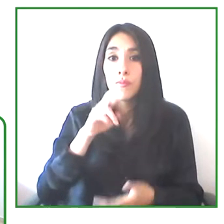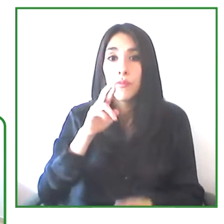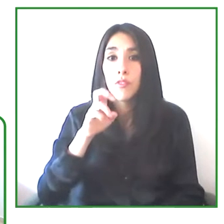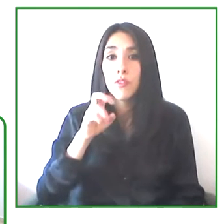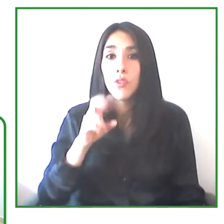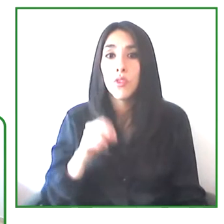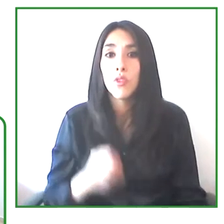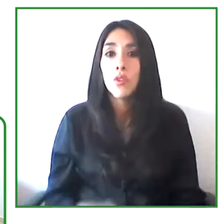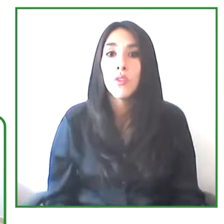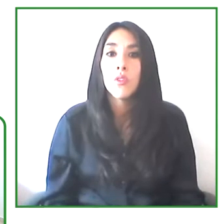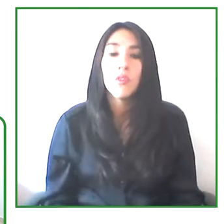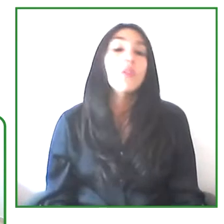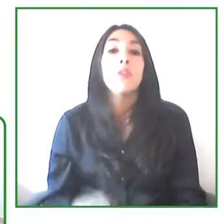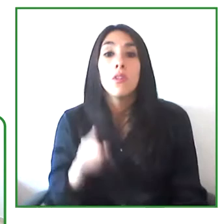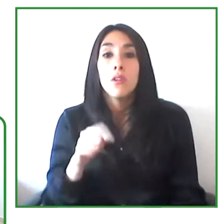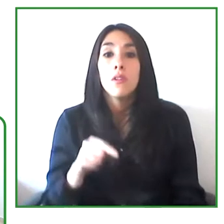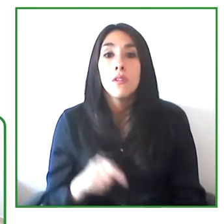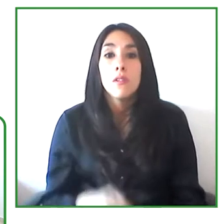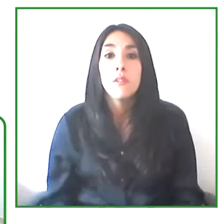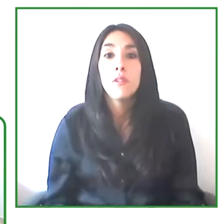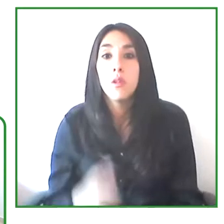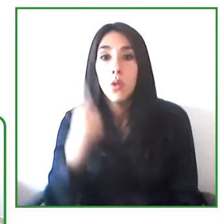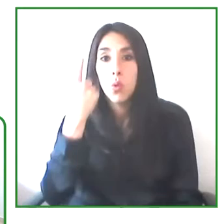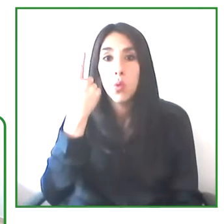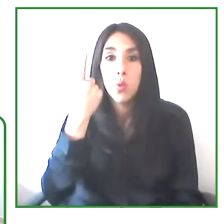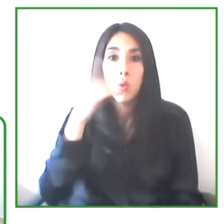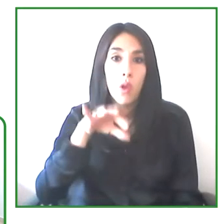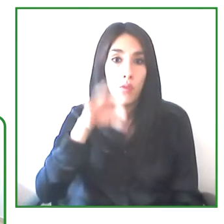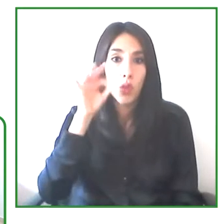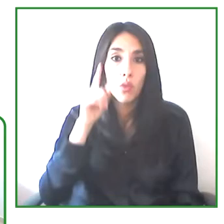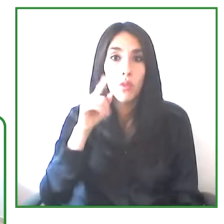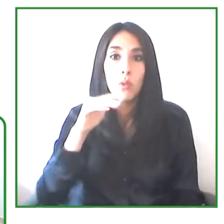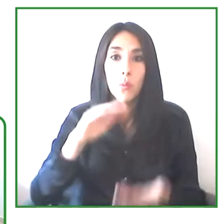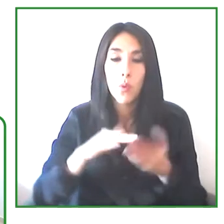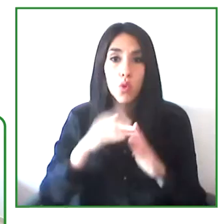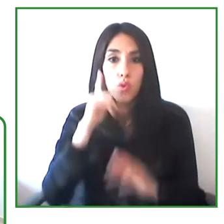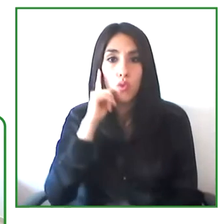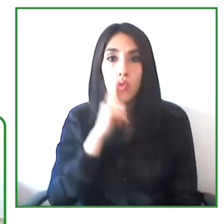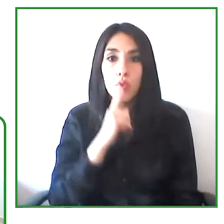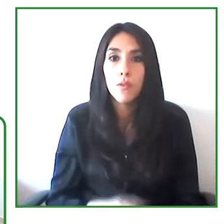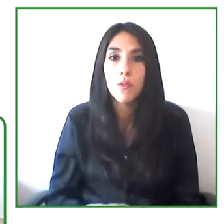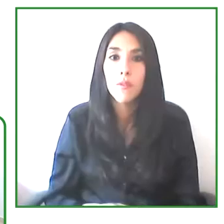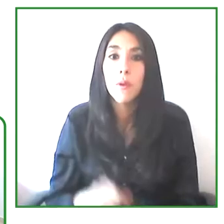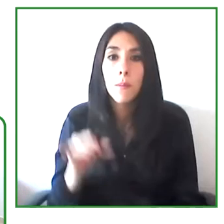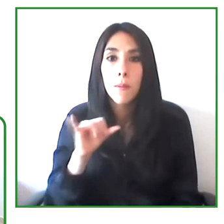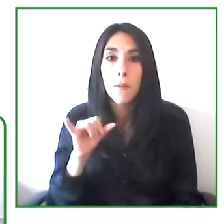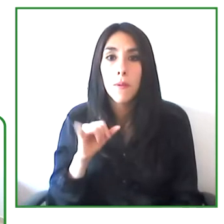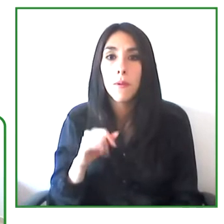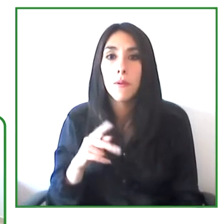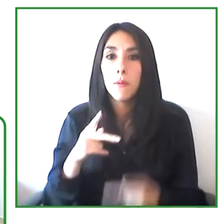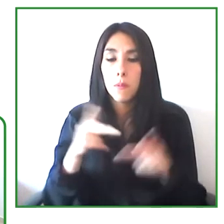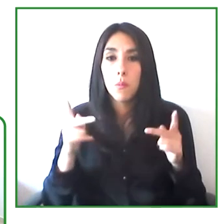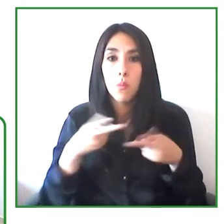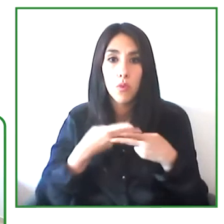Within the deaf community has been able to position itself as a bridge for communication.